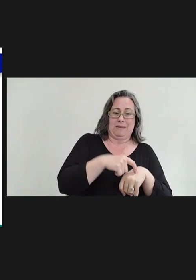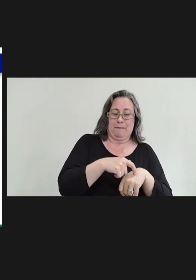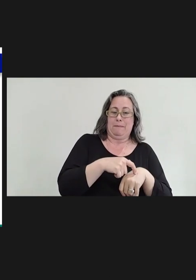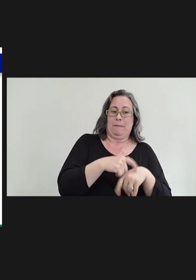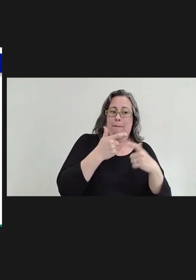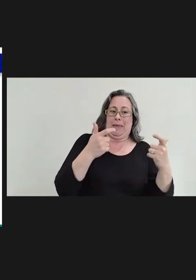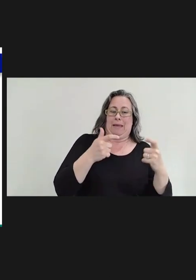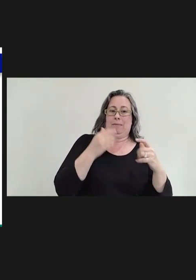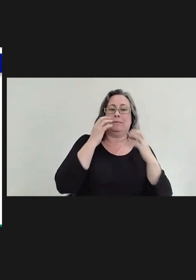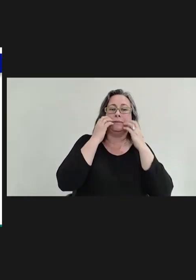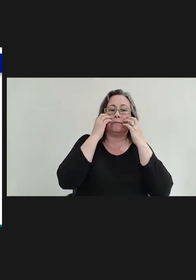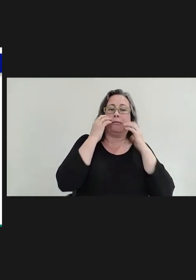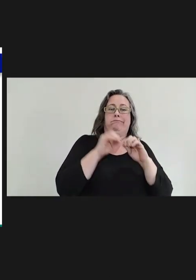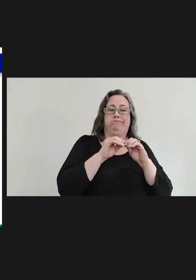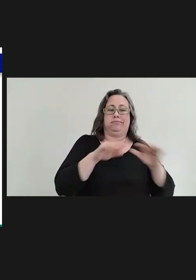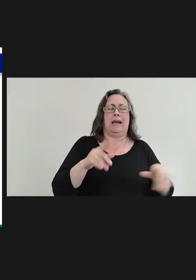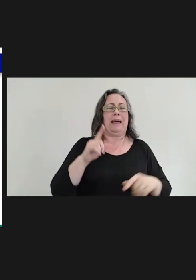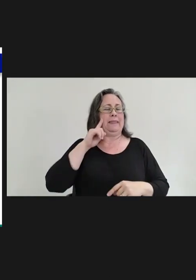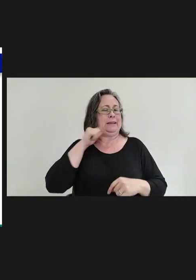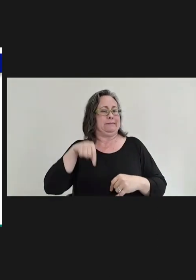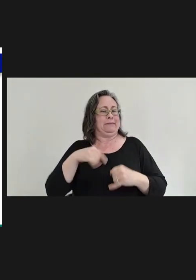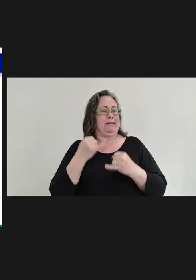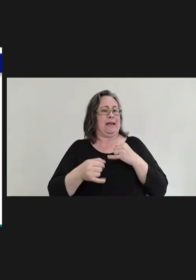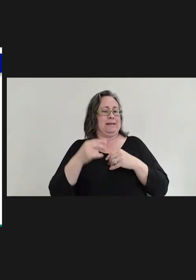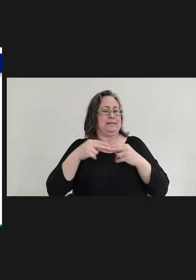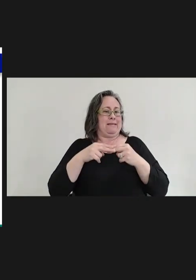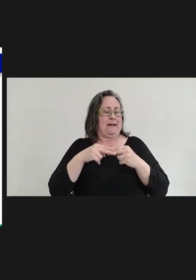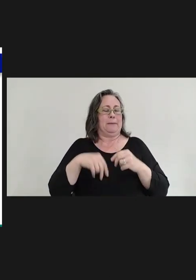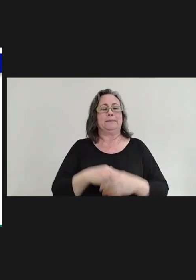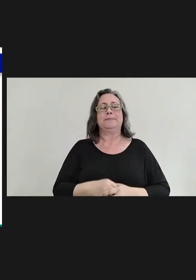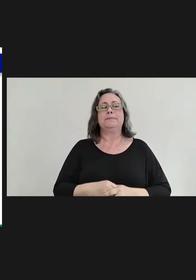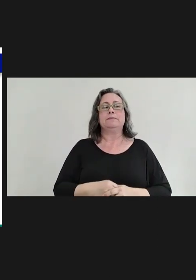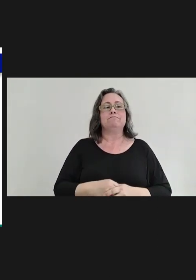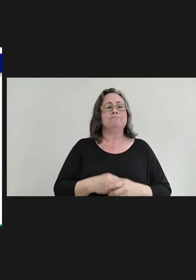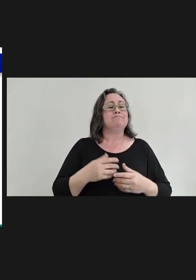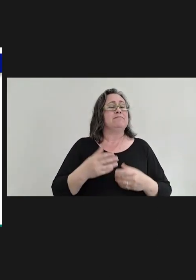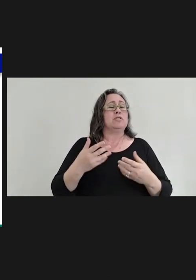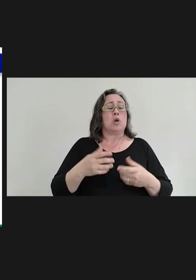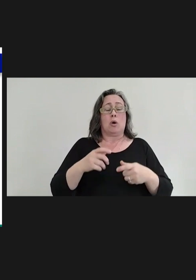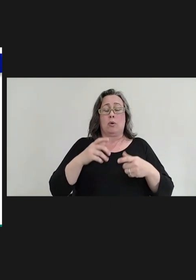I believe this is my last slide, for real. So, just in conclusion, kind of where we're at now,